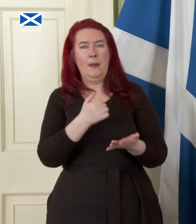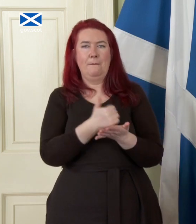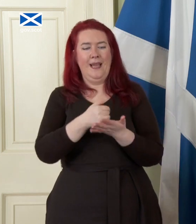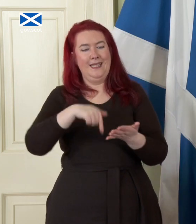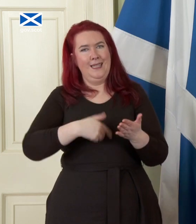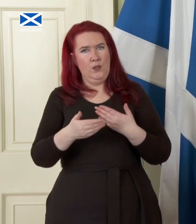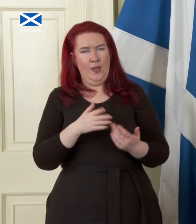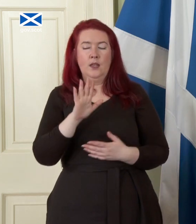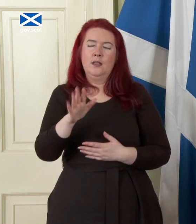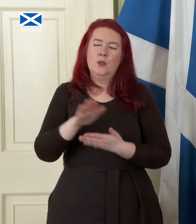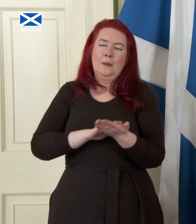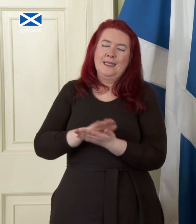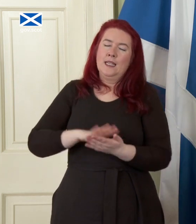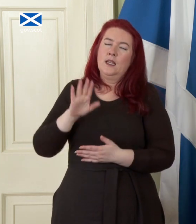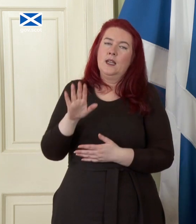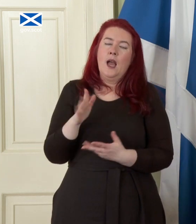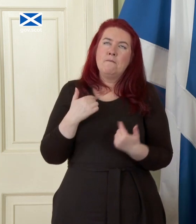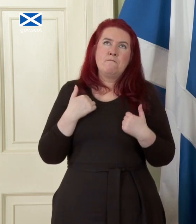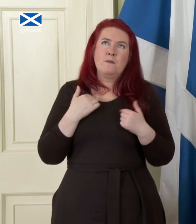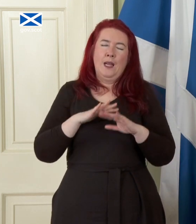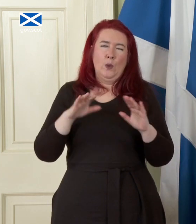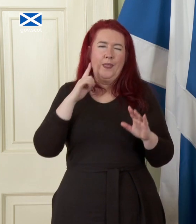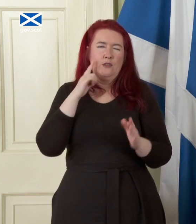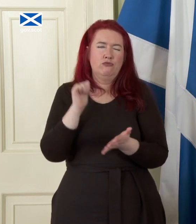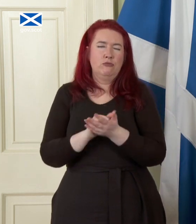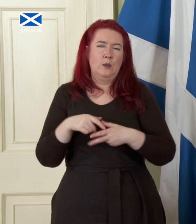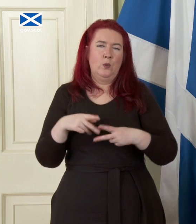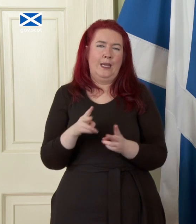effectively what I'm saying is I don't necessarily think it is the right way of looking at this to